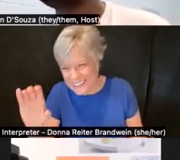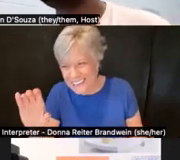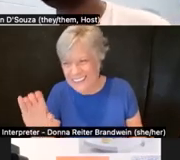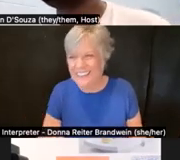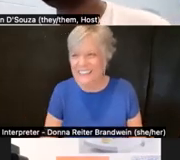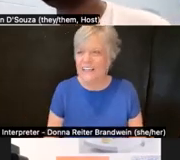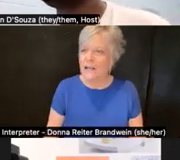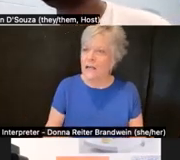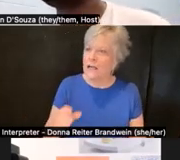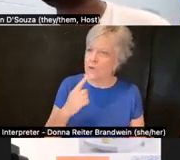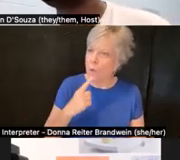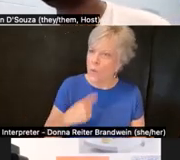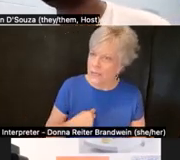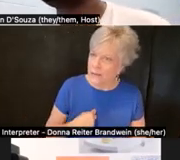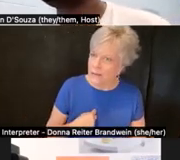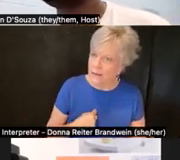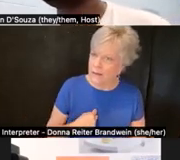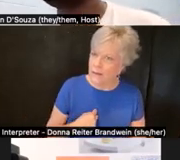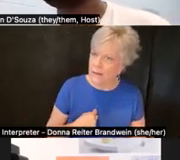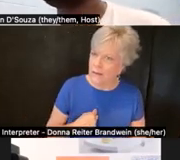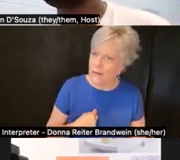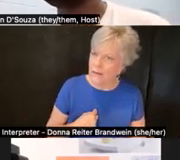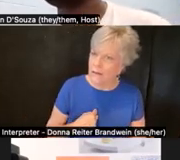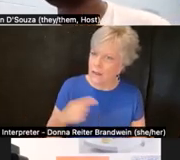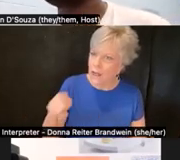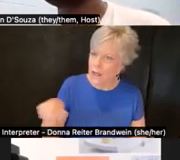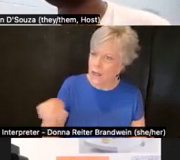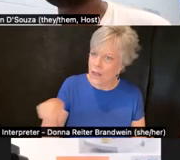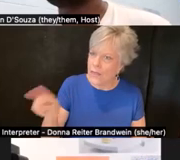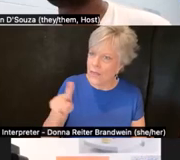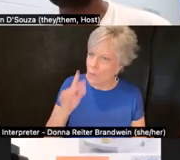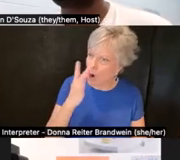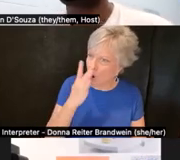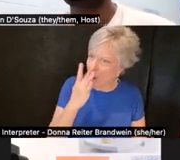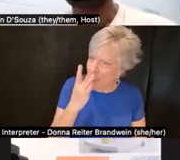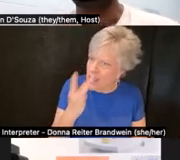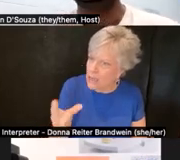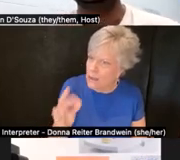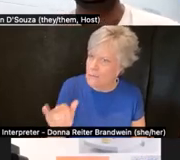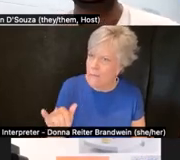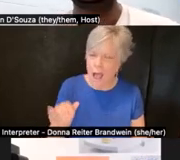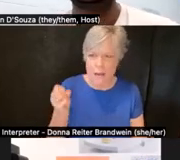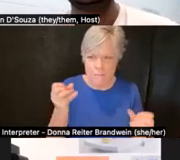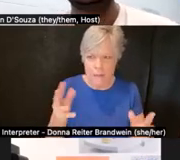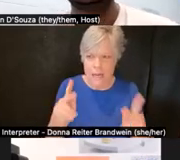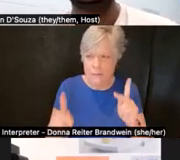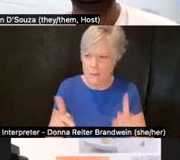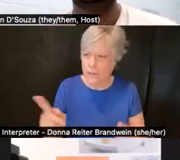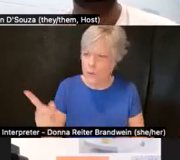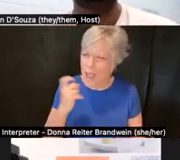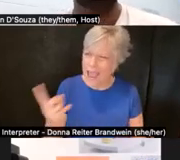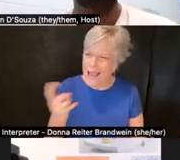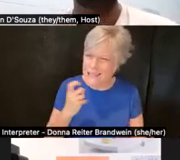said to me, they were intrigued as I was by the number of people who kept asking me that question.